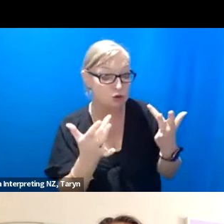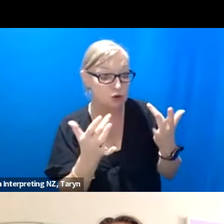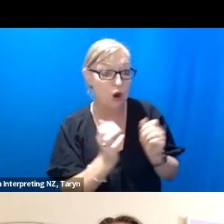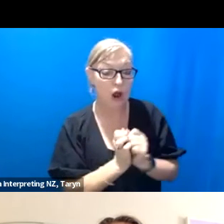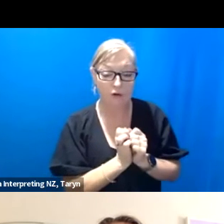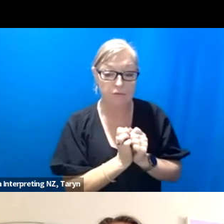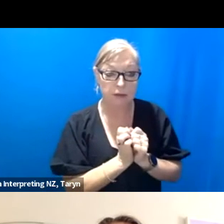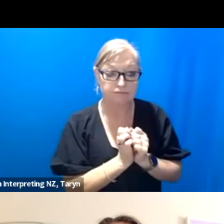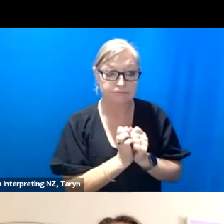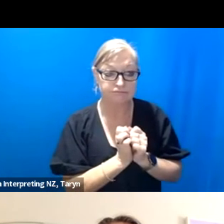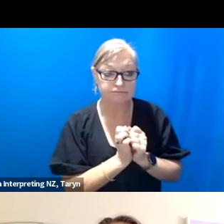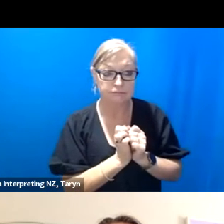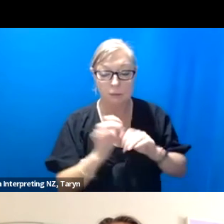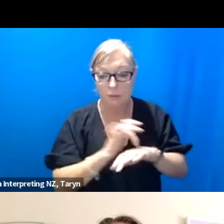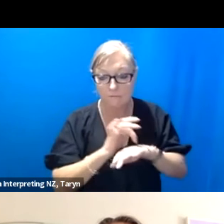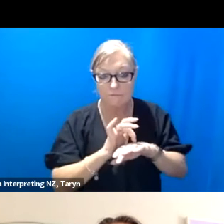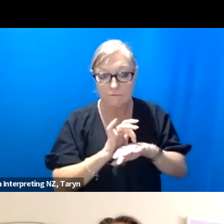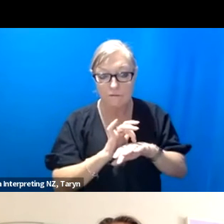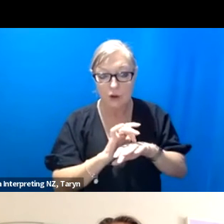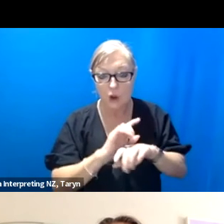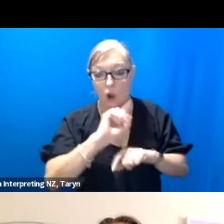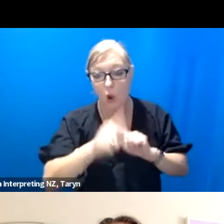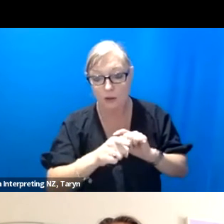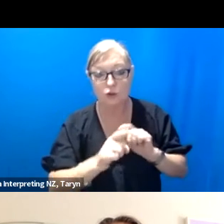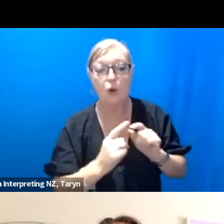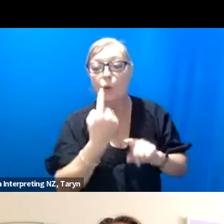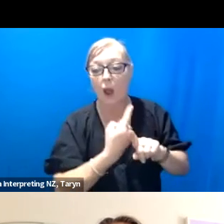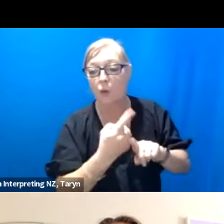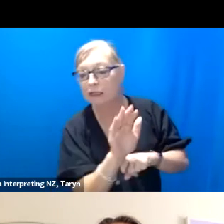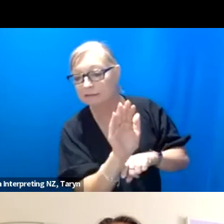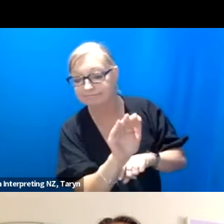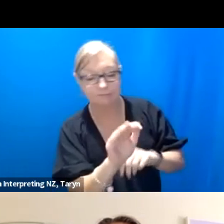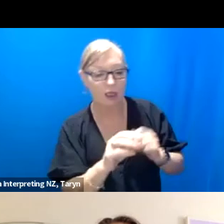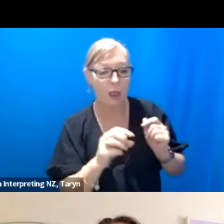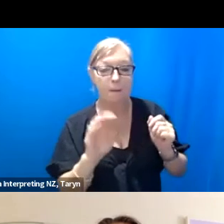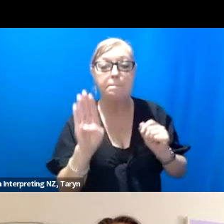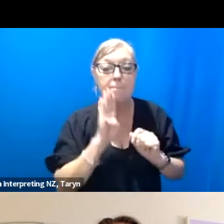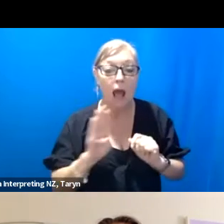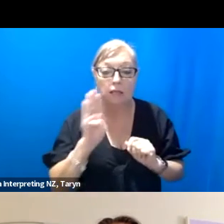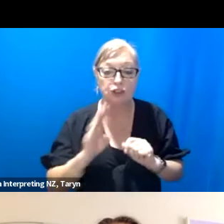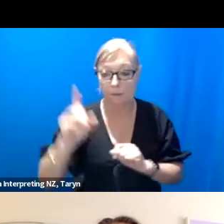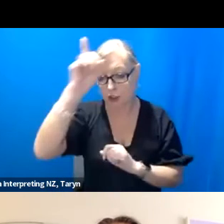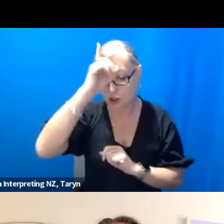and that goes out in a week or two to Belgium and to Germany and some workshops with some dance.